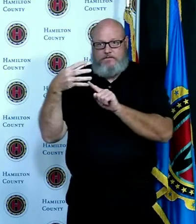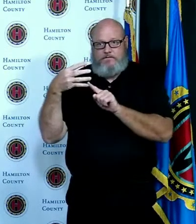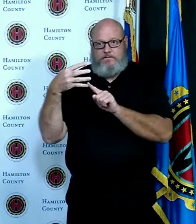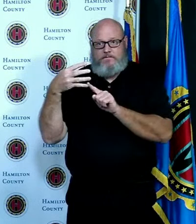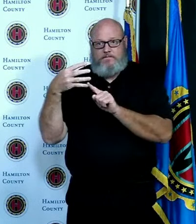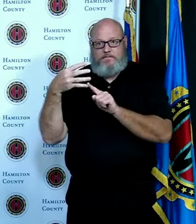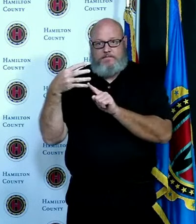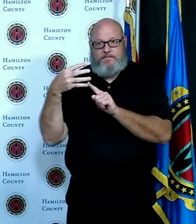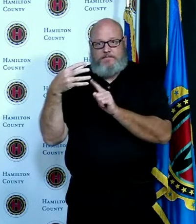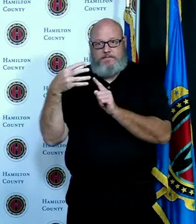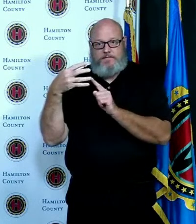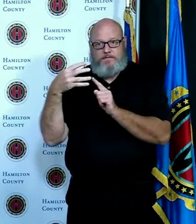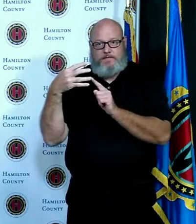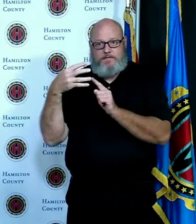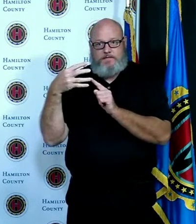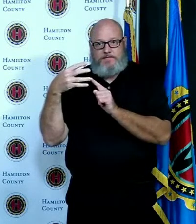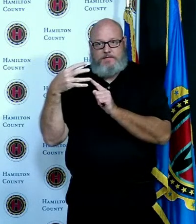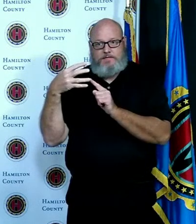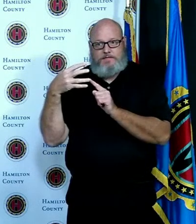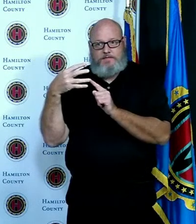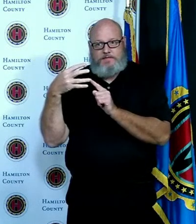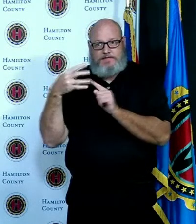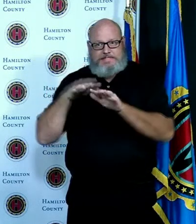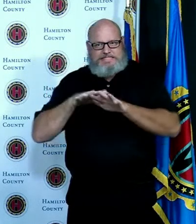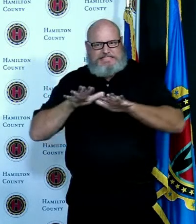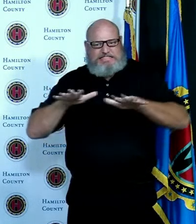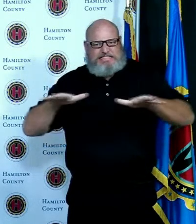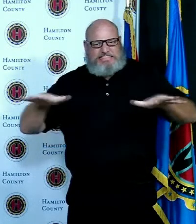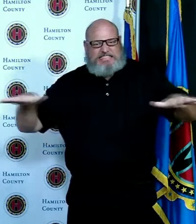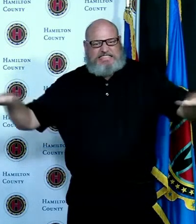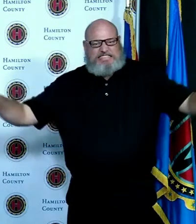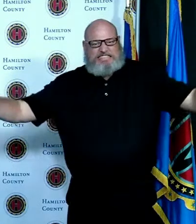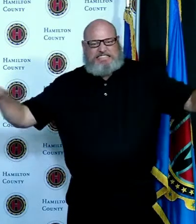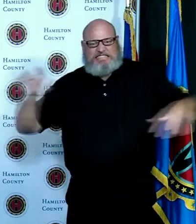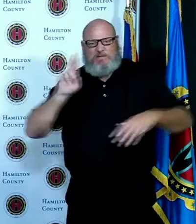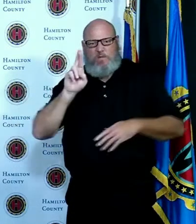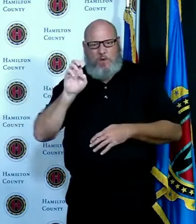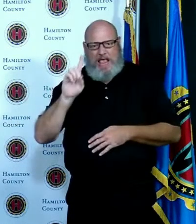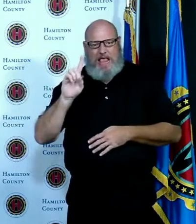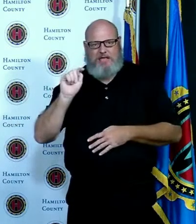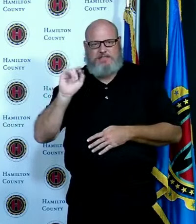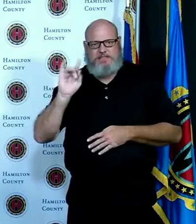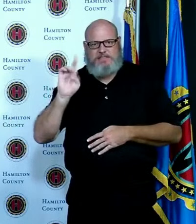of Hamilton County not since the spring have we seen numbers like we are now experiencing